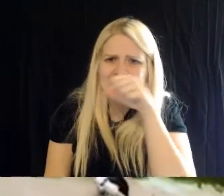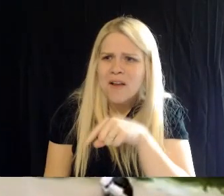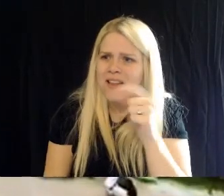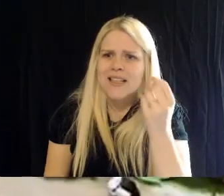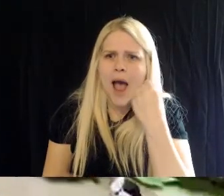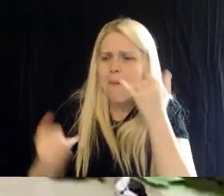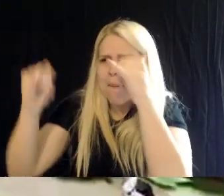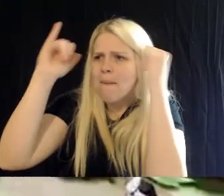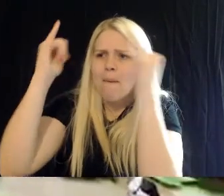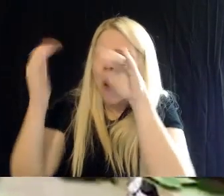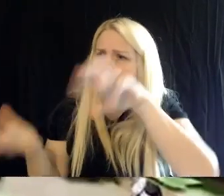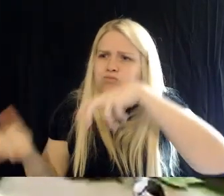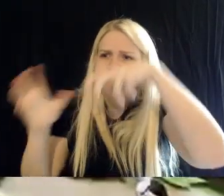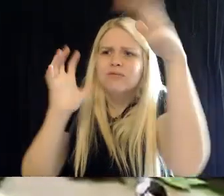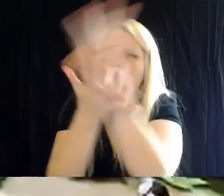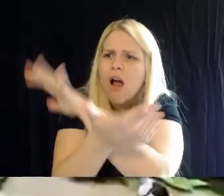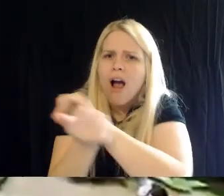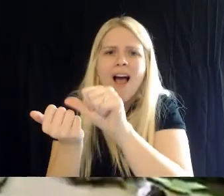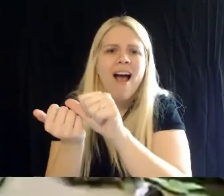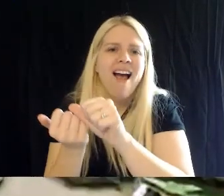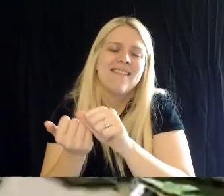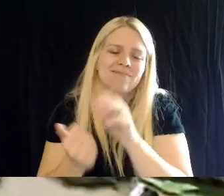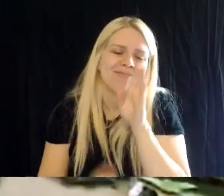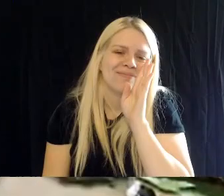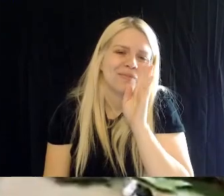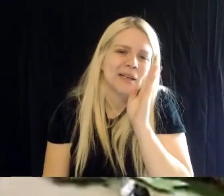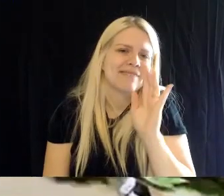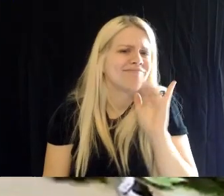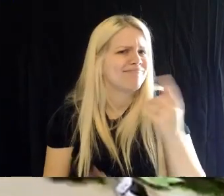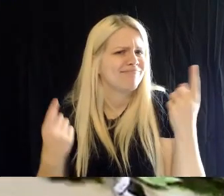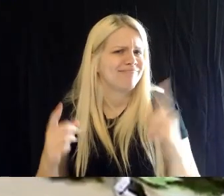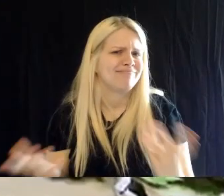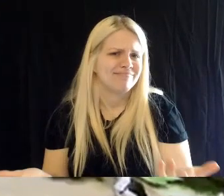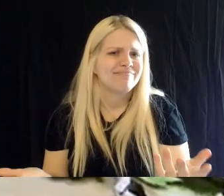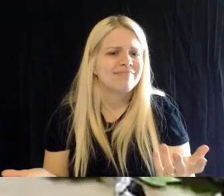a nest out of it! I'm gonna grab all this stuff that I can. And hey, make a